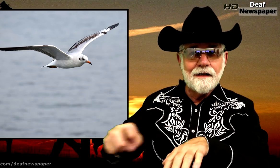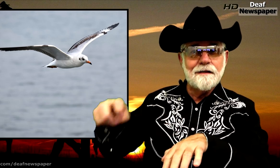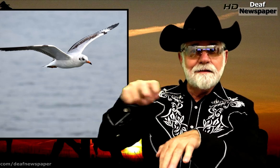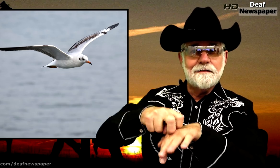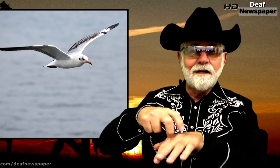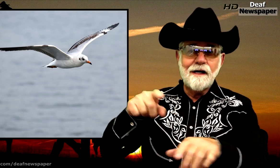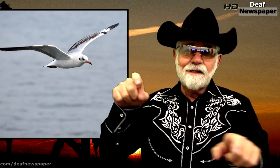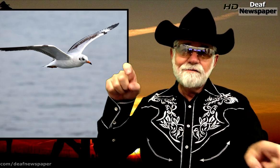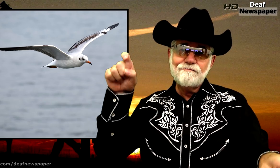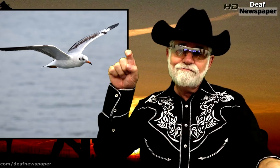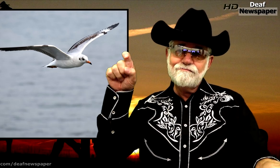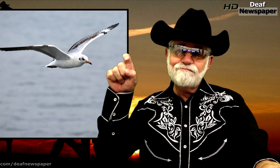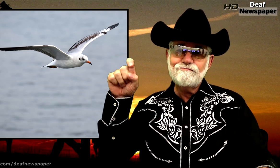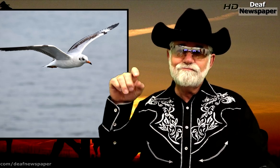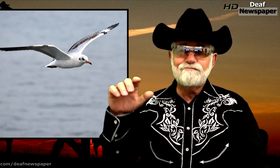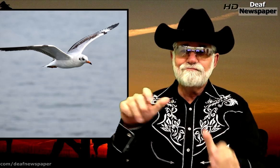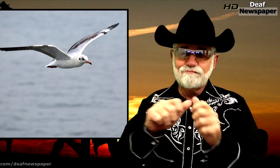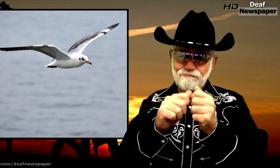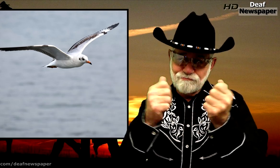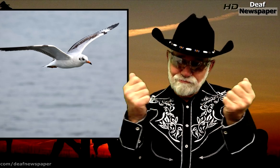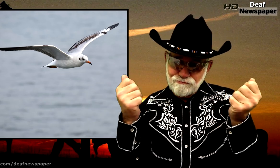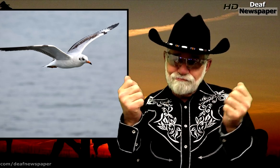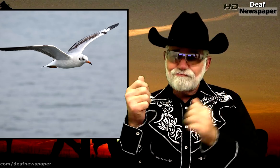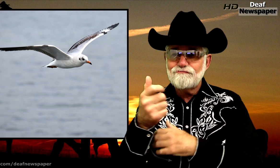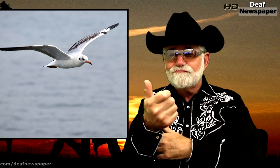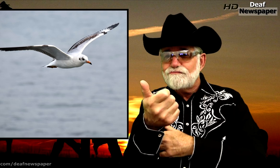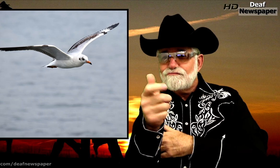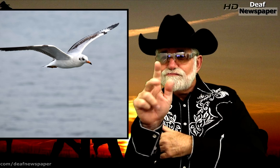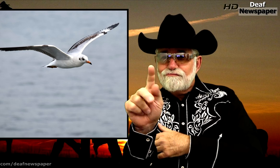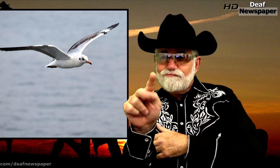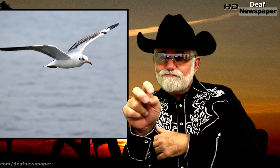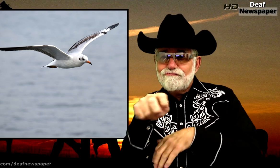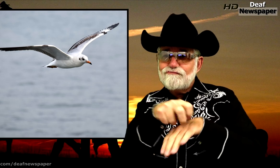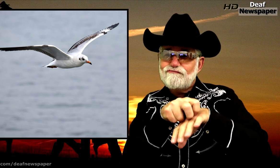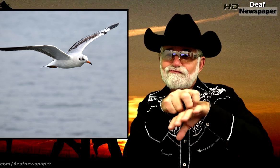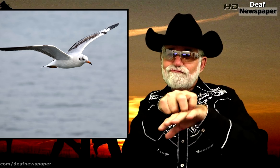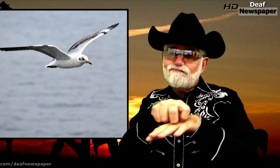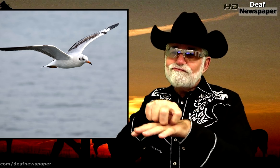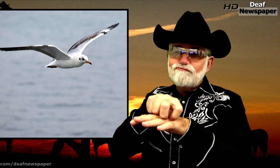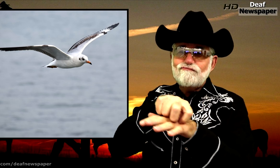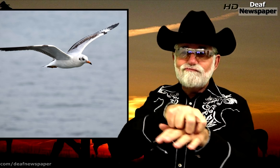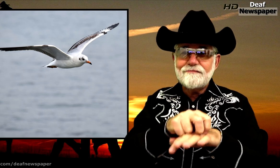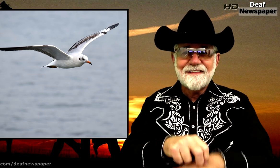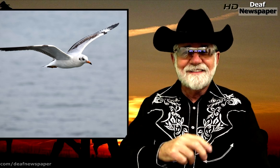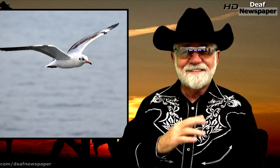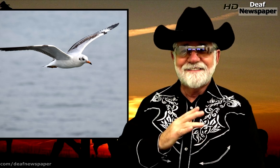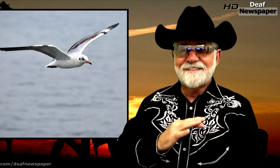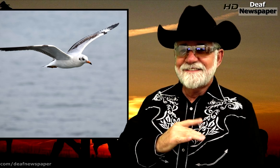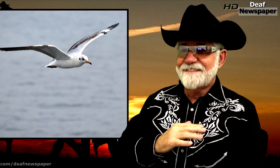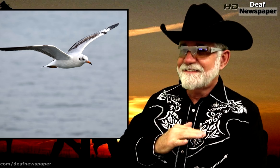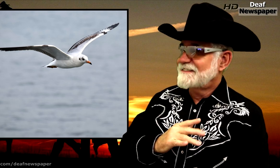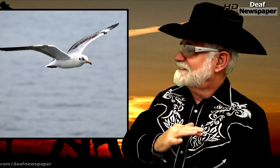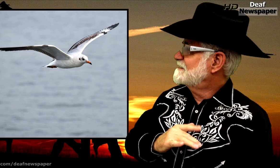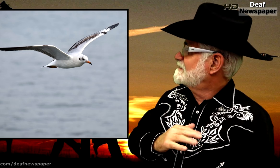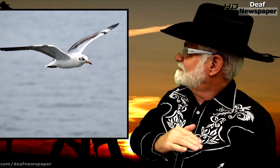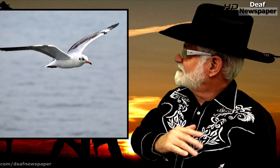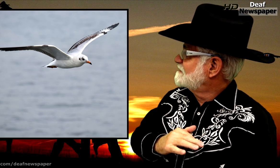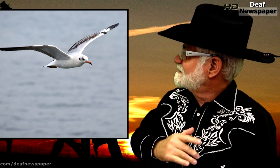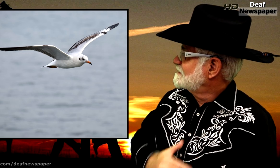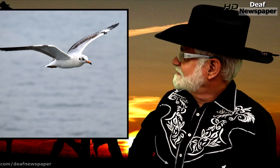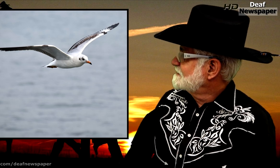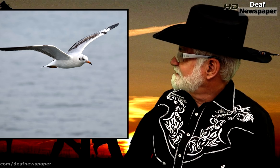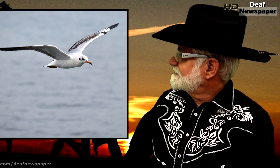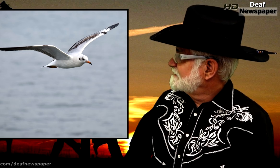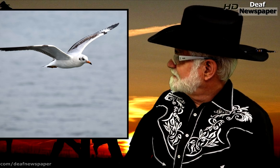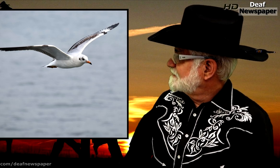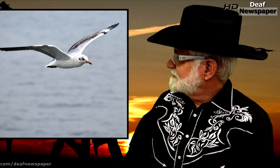The other bird, he’s just along for a ride, relaxing, reading a newspaper, watching T. V. just enjoying the ride! That’s funny!